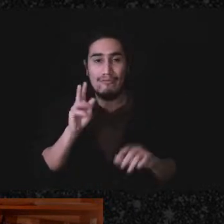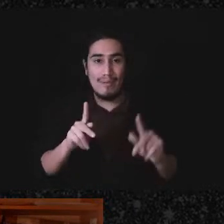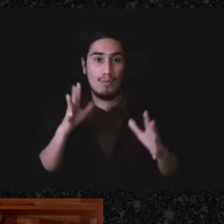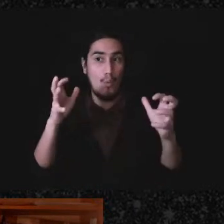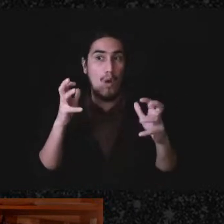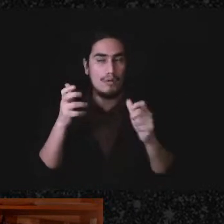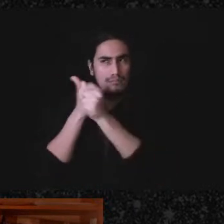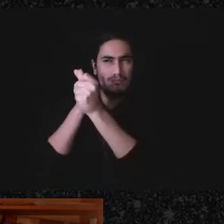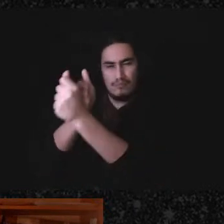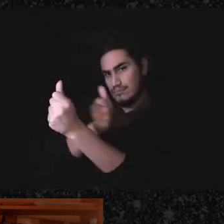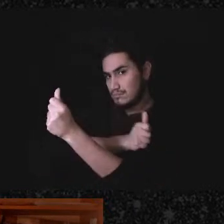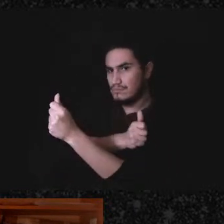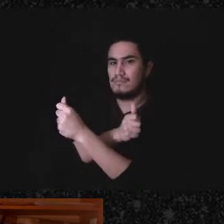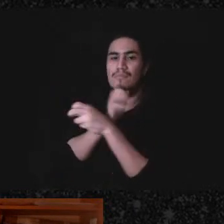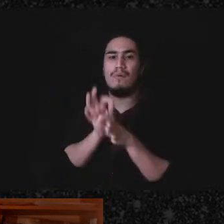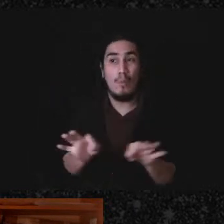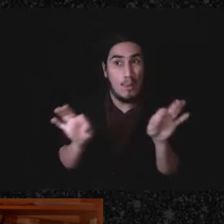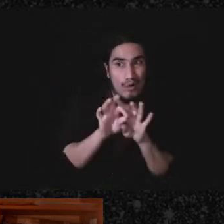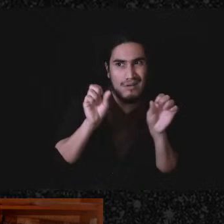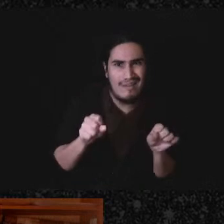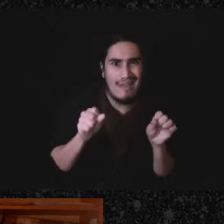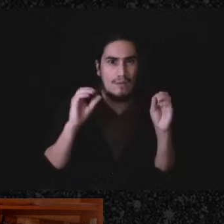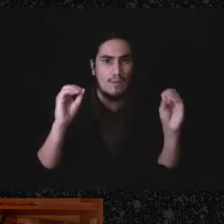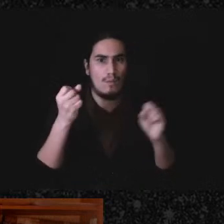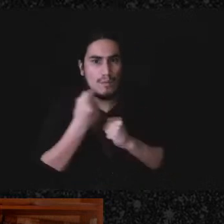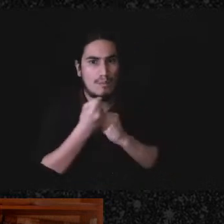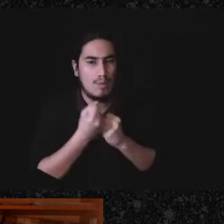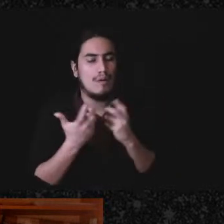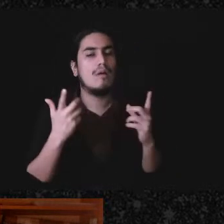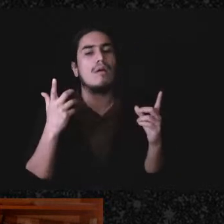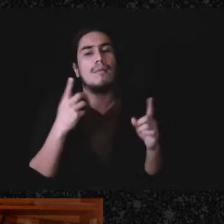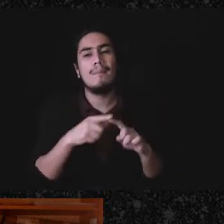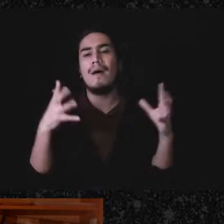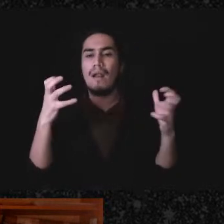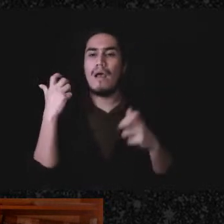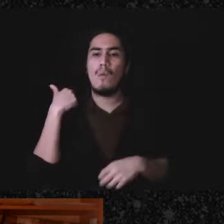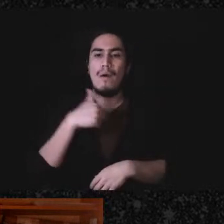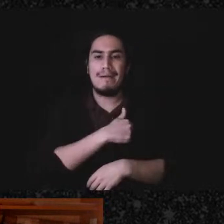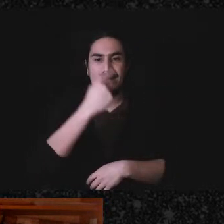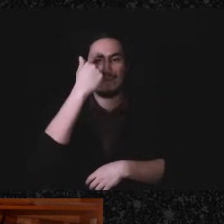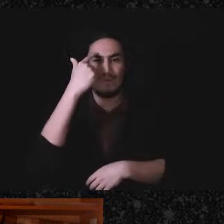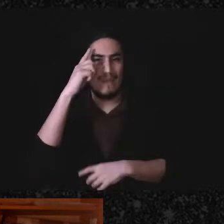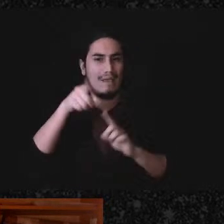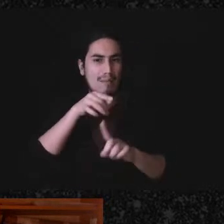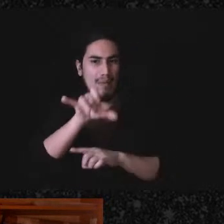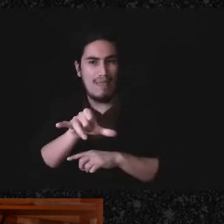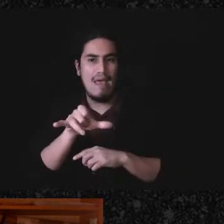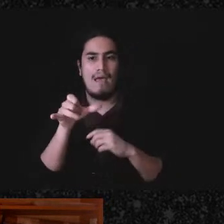worth it, but I just want to like remind us all of that range of anti-authoritarian activity, and